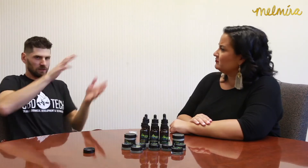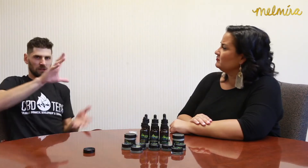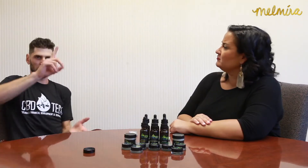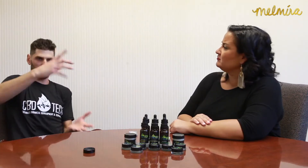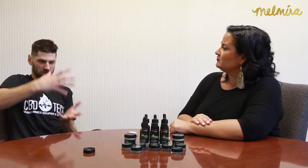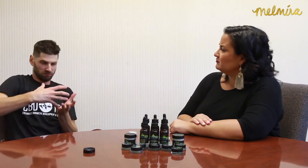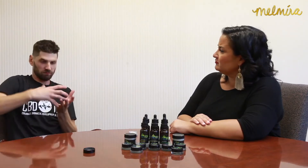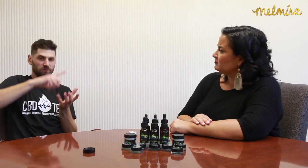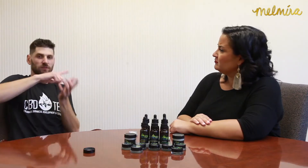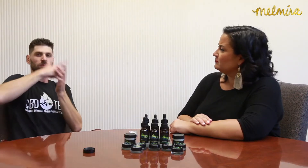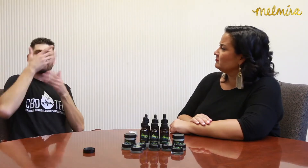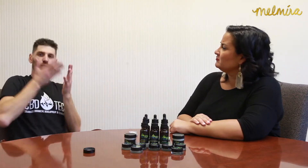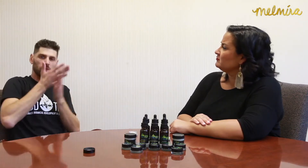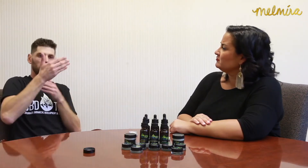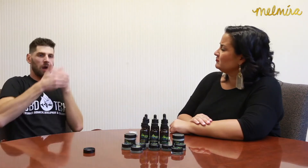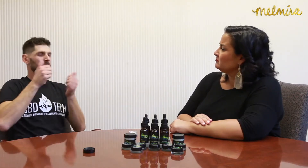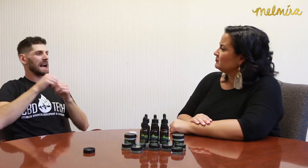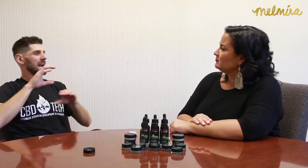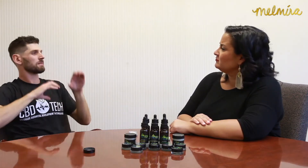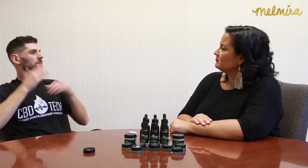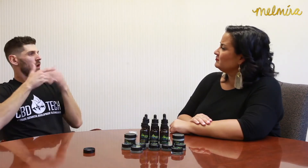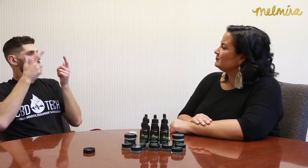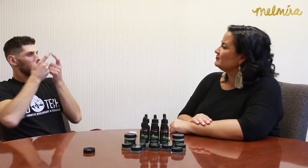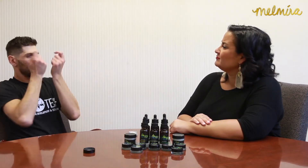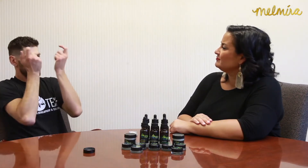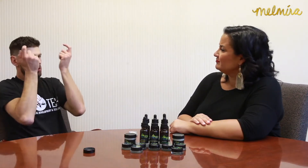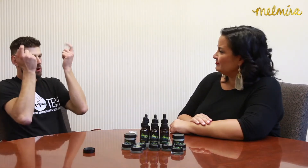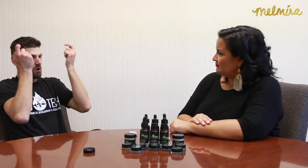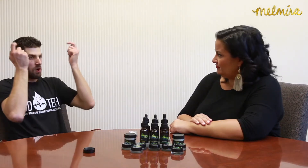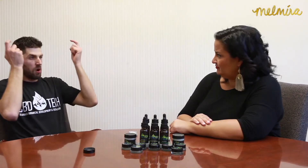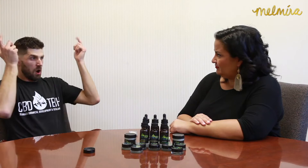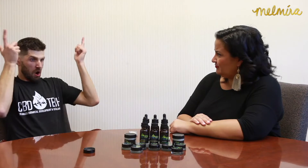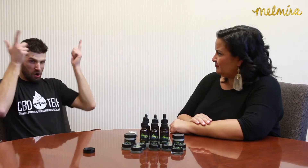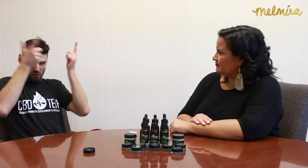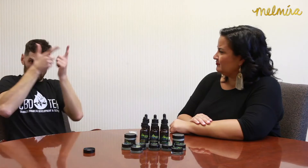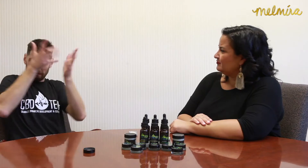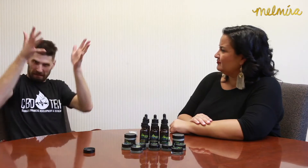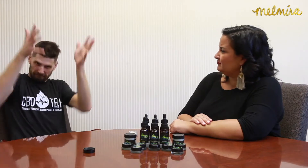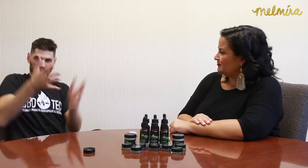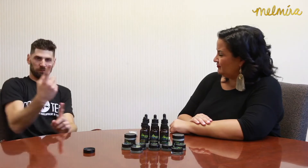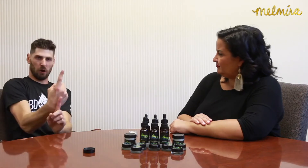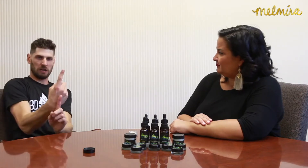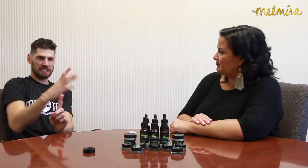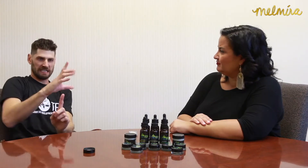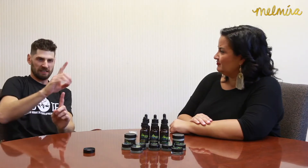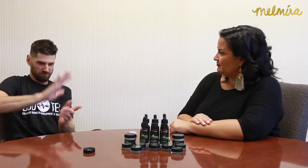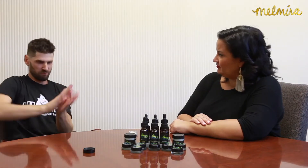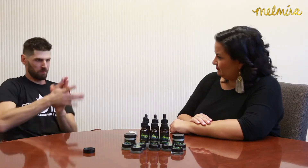until there is only CBD left We go through a chemical process and I eliminate everything until